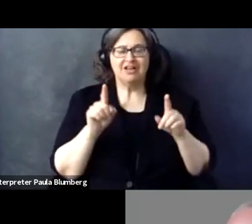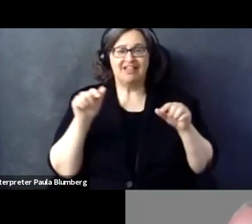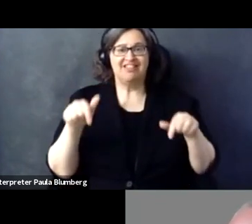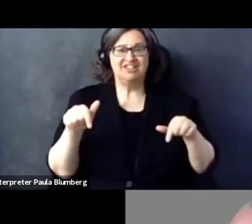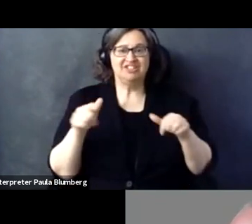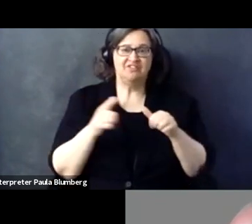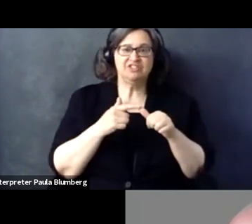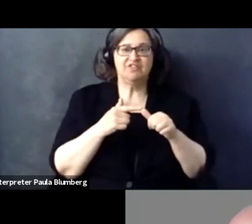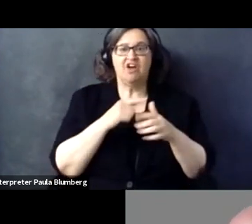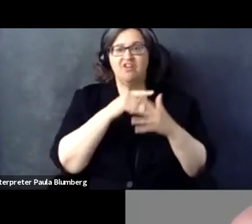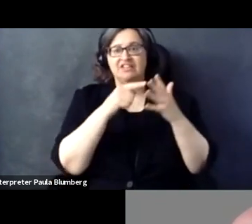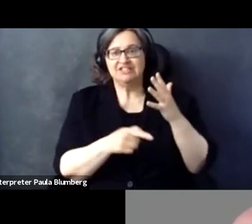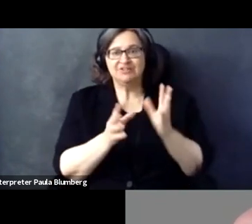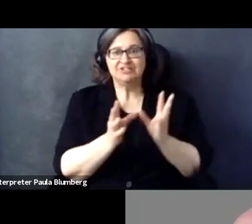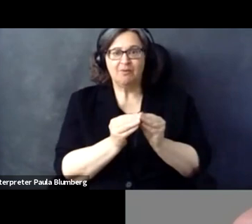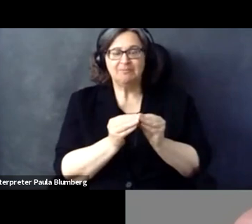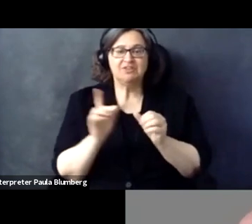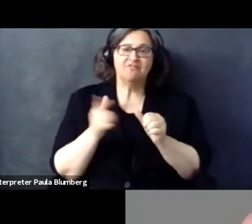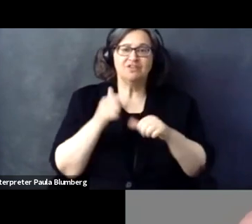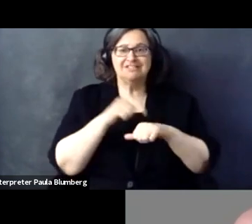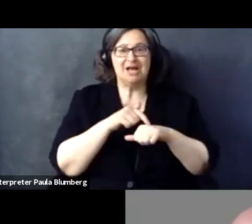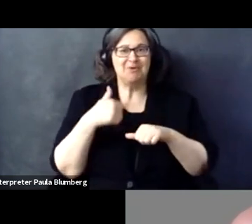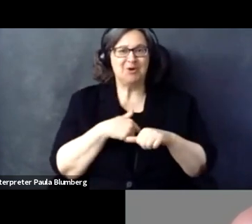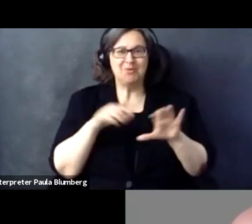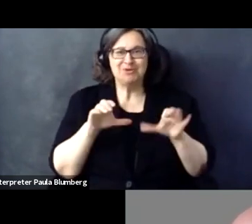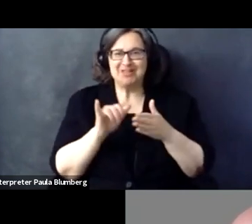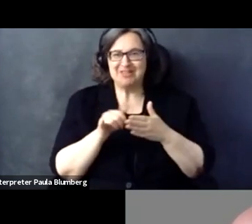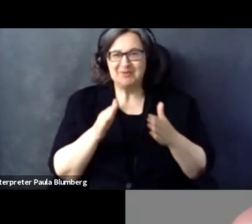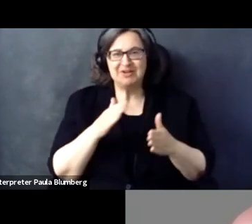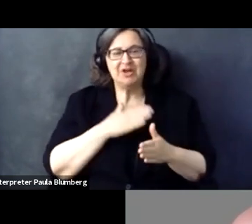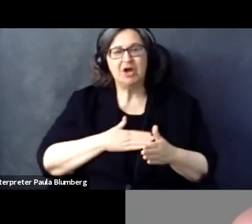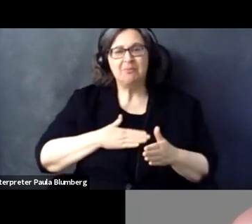we are trying out. Not for the first time, but in this